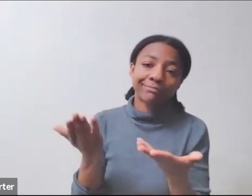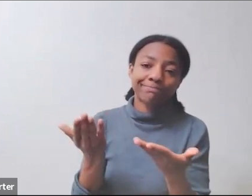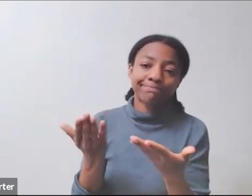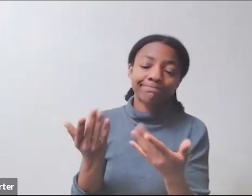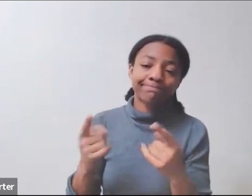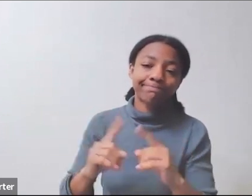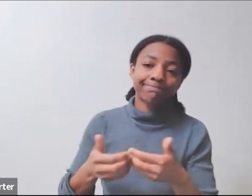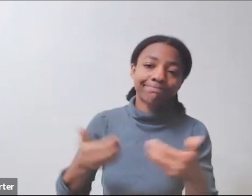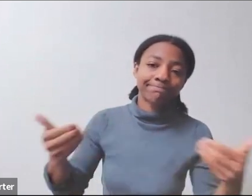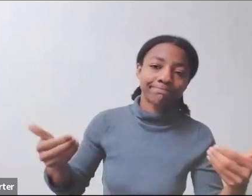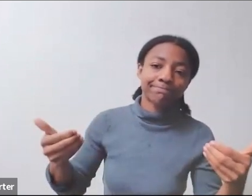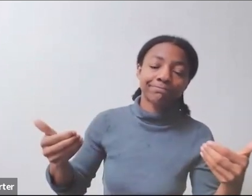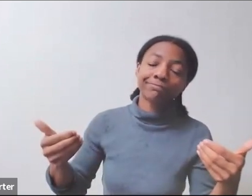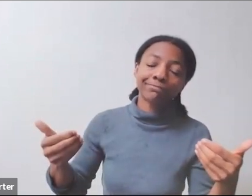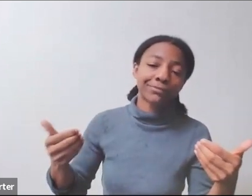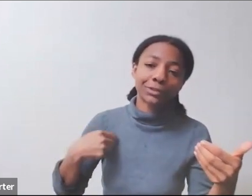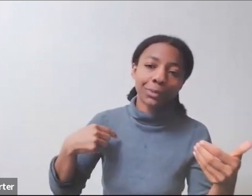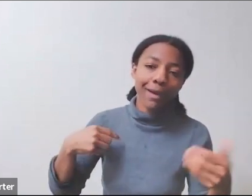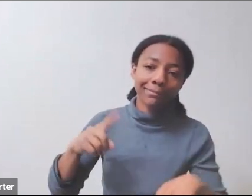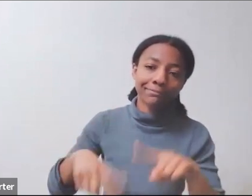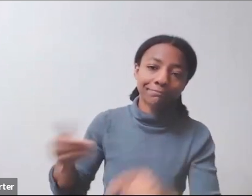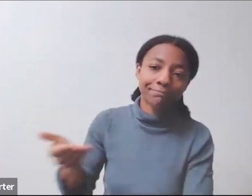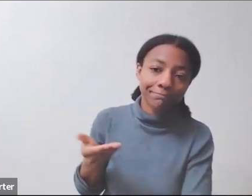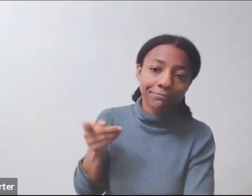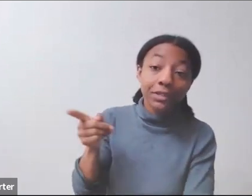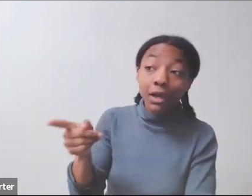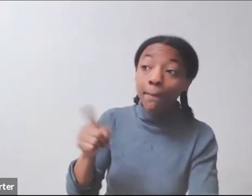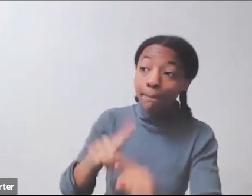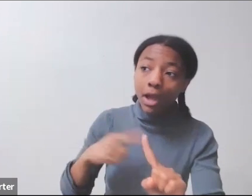that's not really what I work on. I imagine that there are others, but you also might look